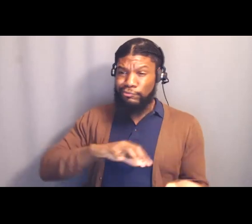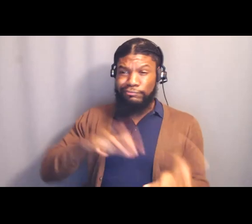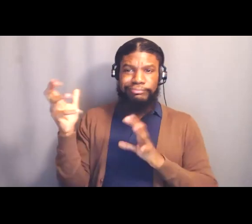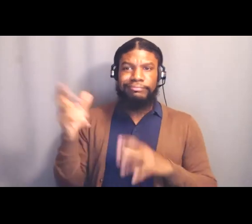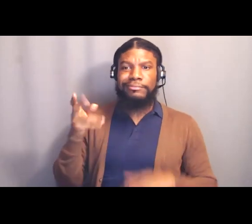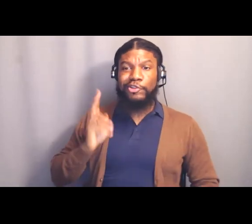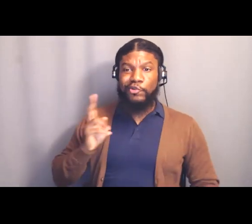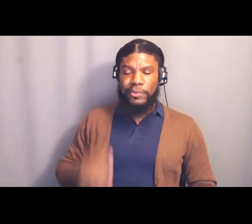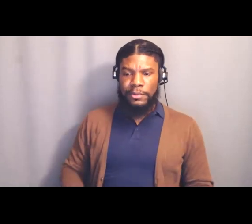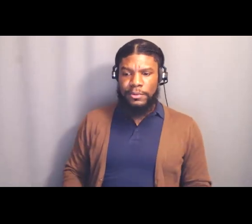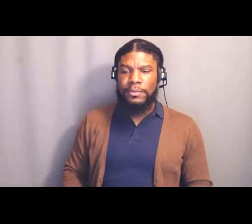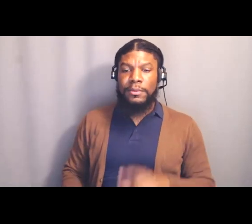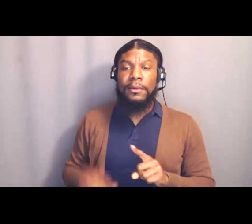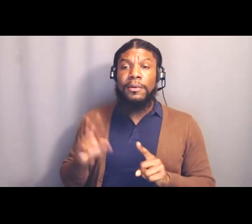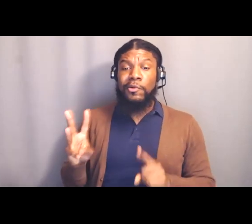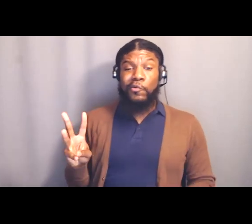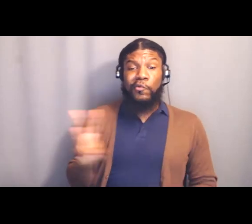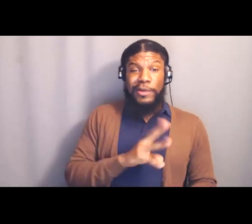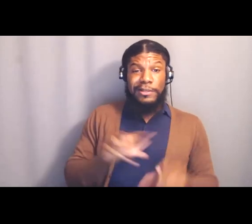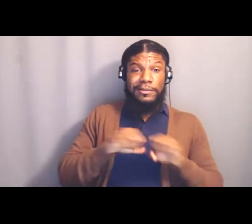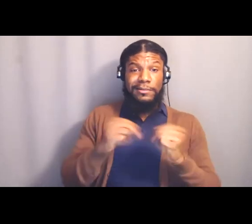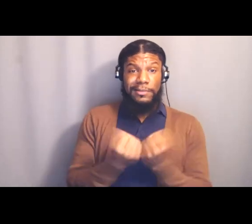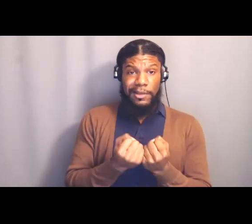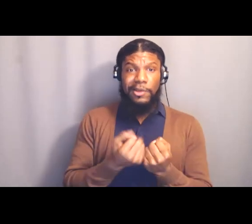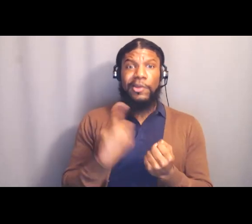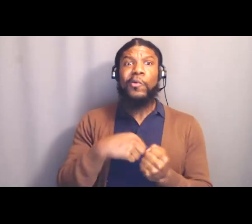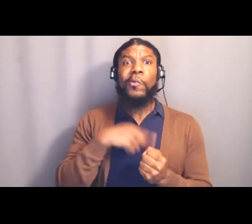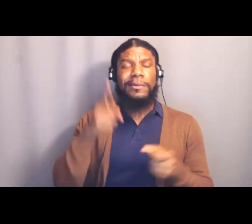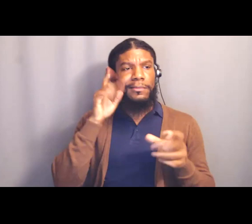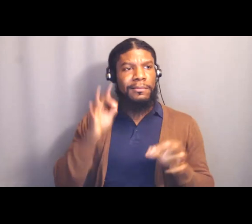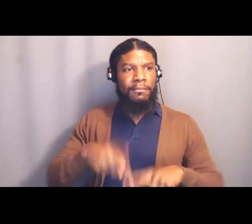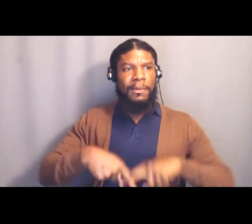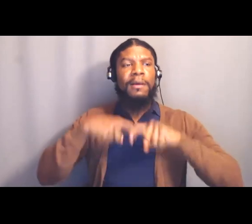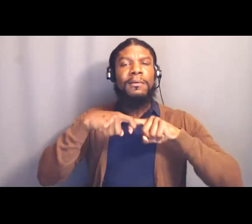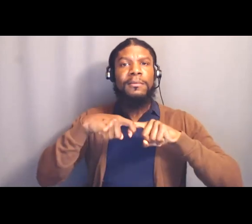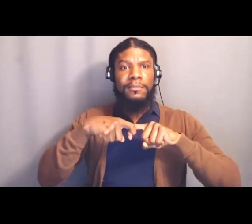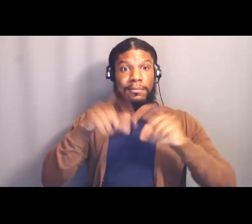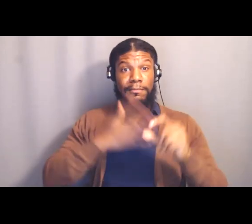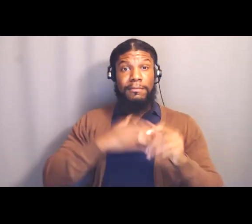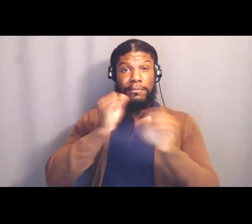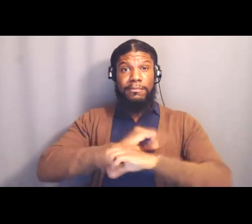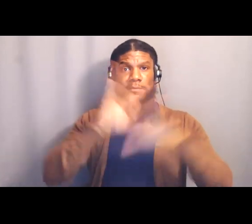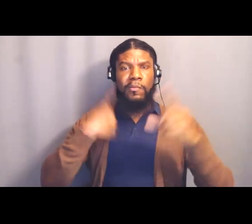and within this vision that we've chose to pause, and focus on the traumatizing reality of the present times